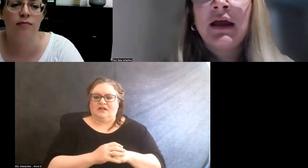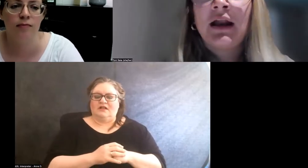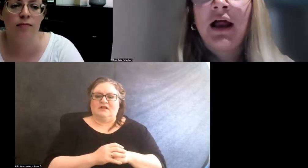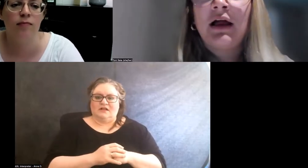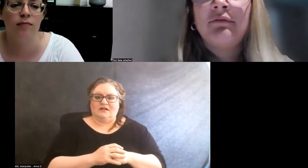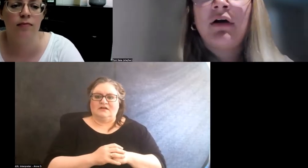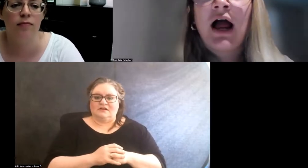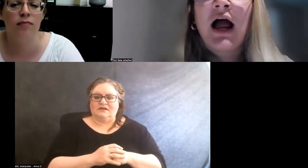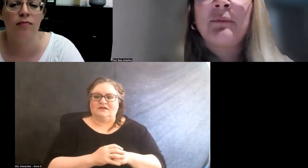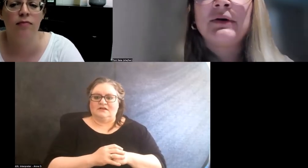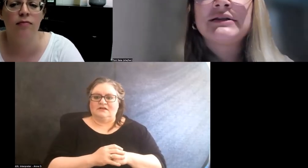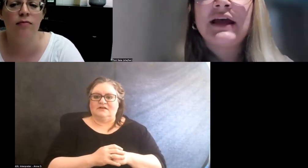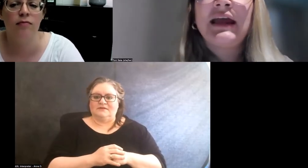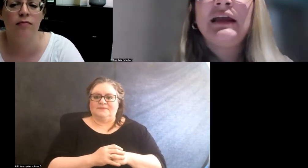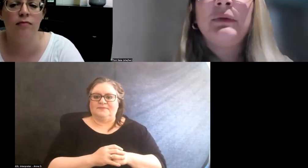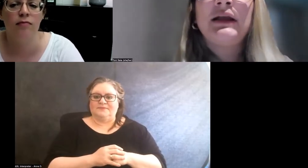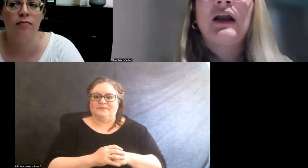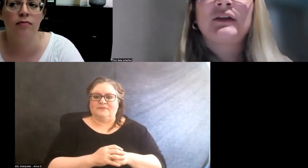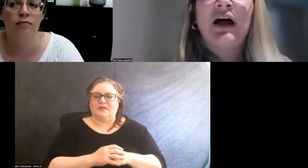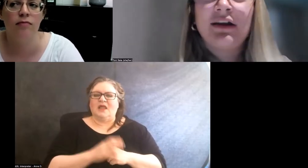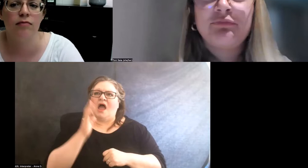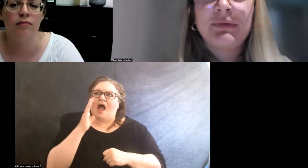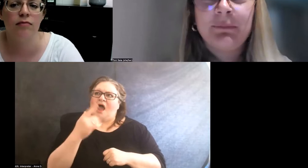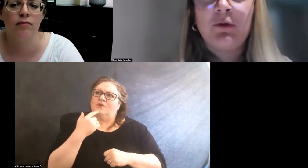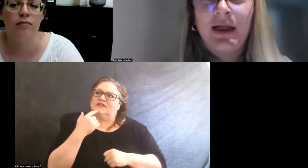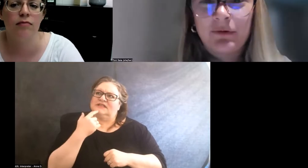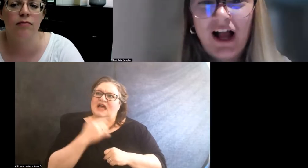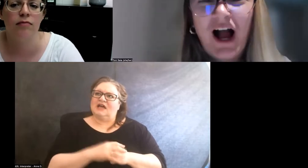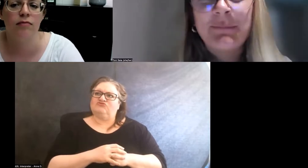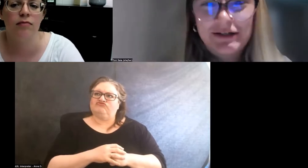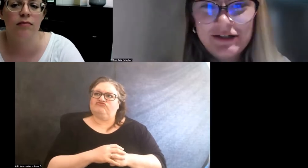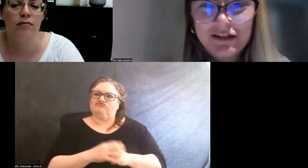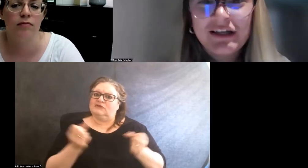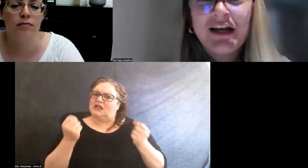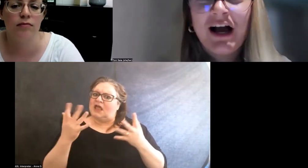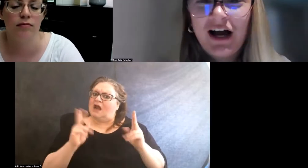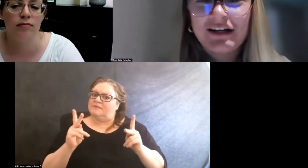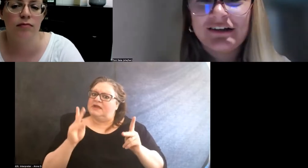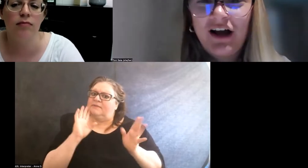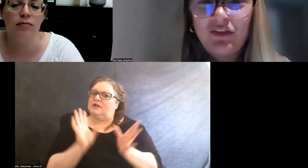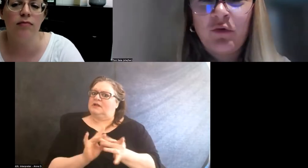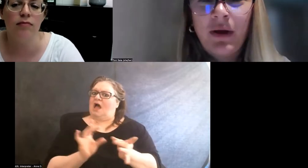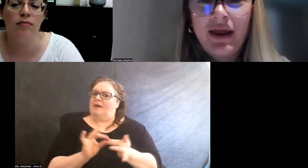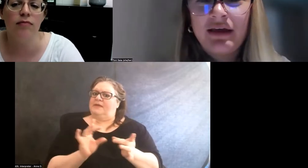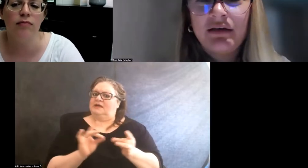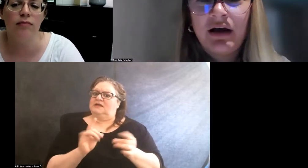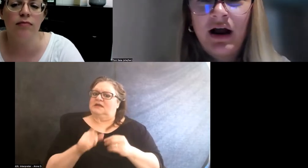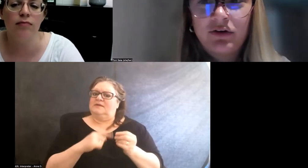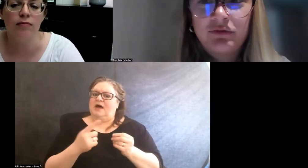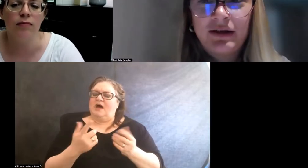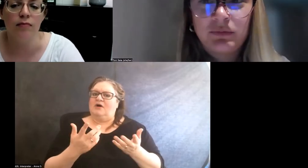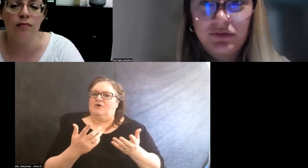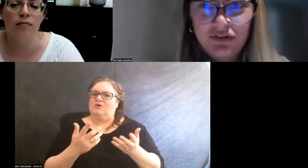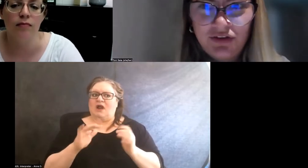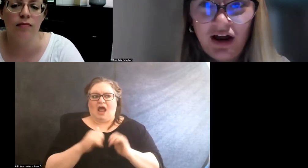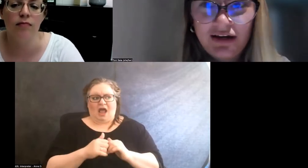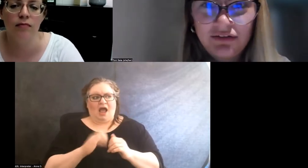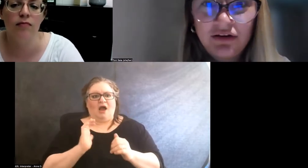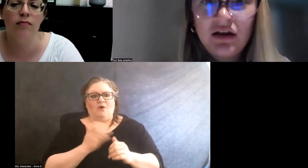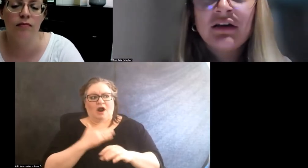And I would say we got a lot of people that would comment on the way our space was designed,